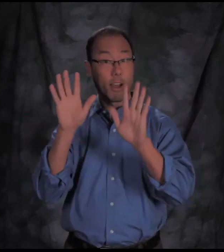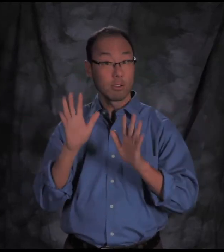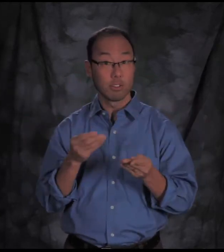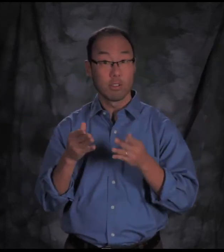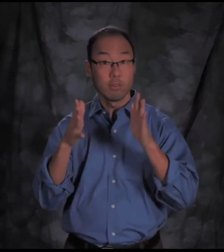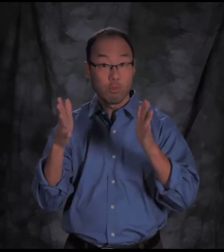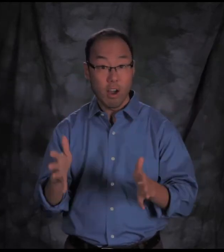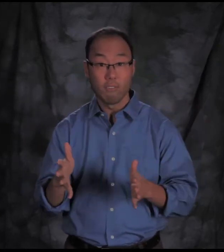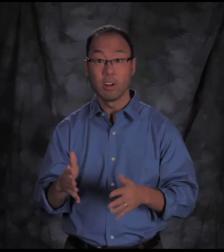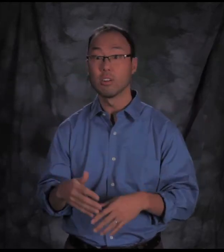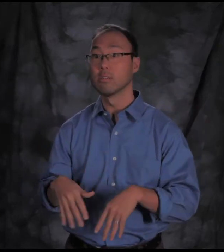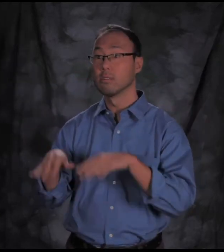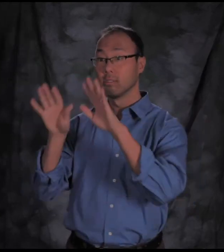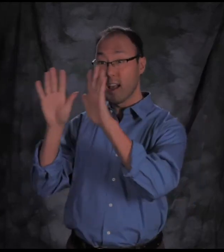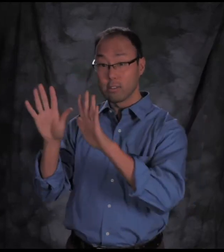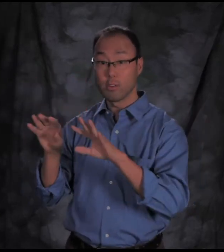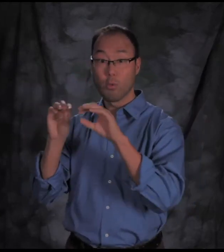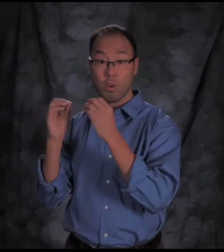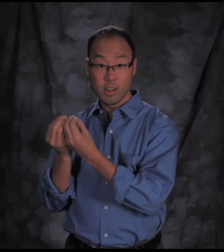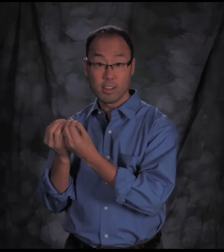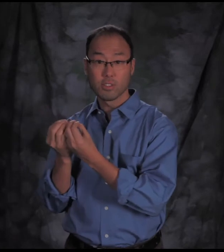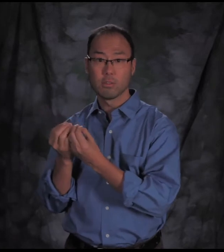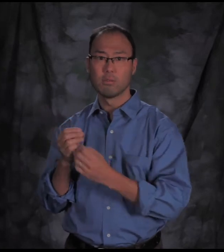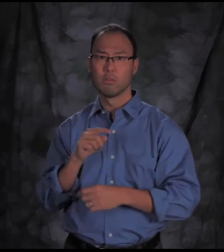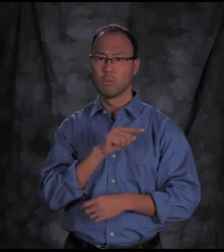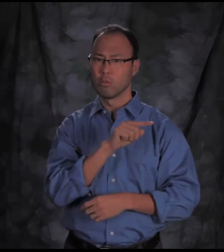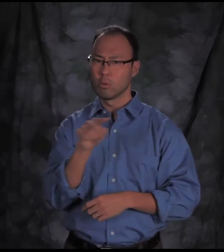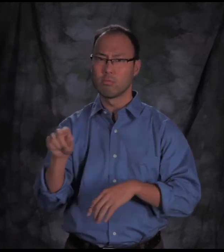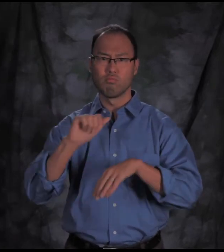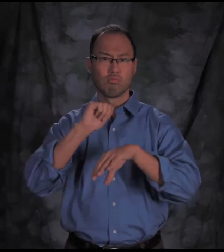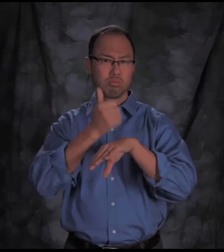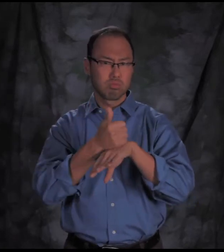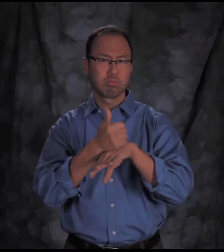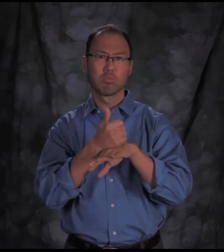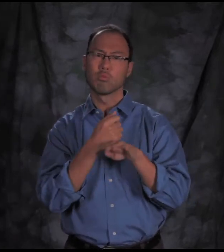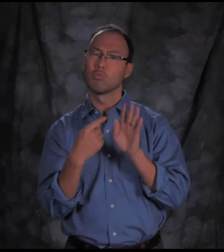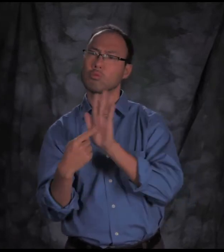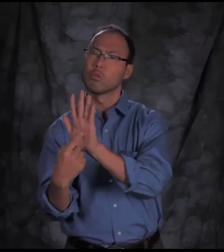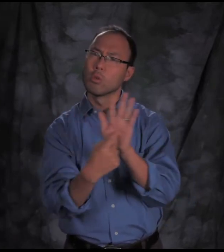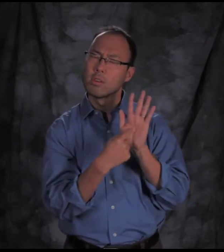Outstanding Service Provider or Outstanding Organization.